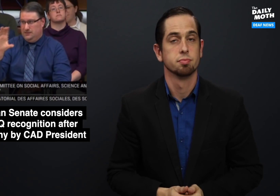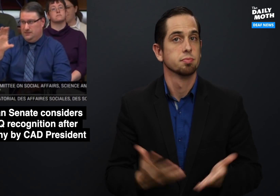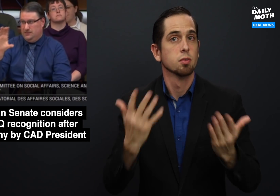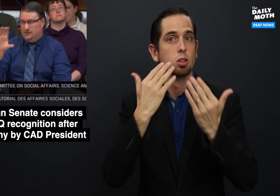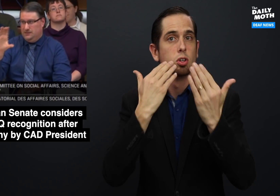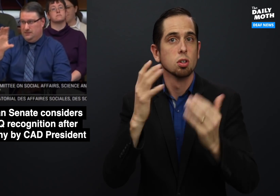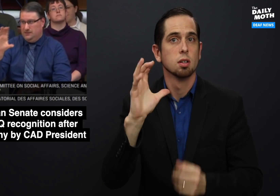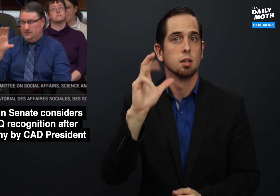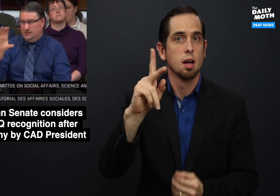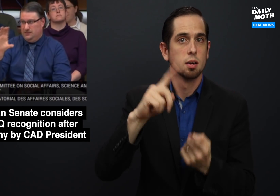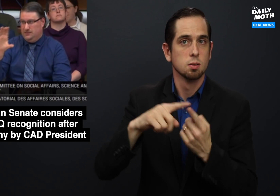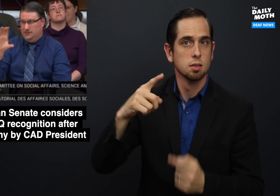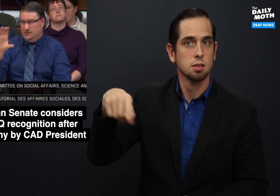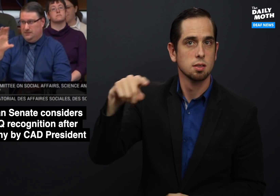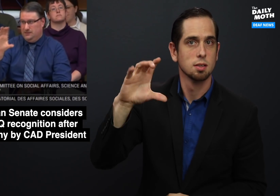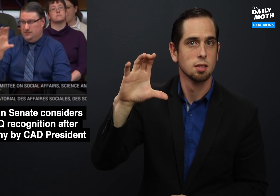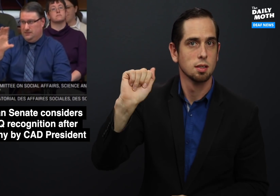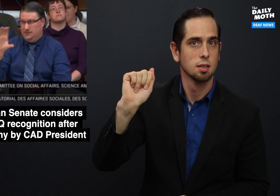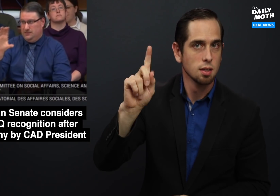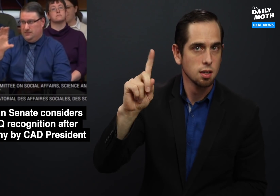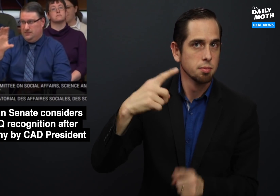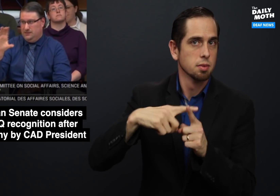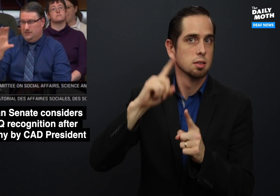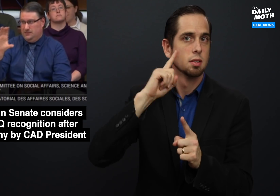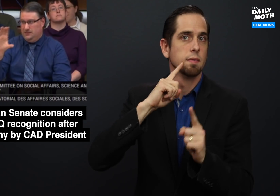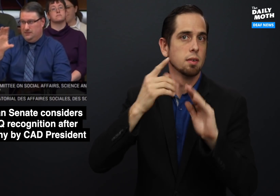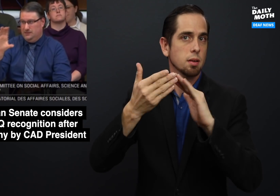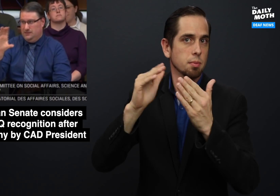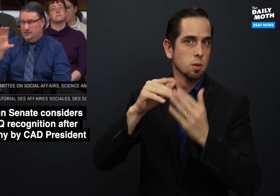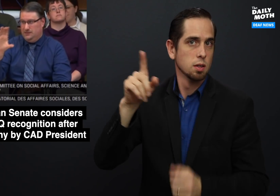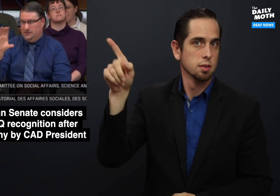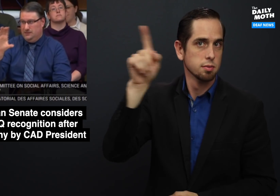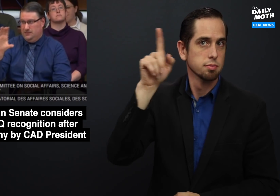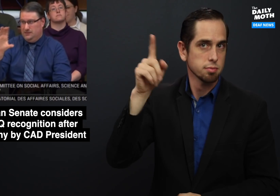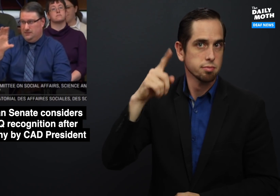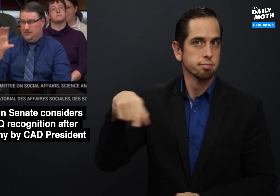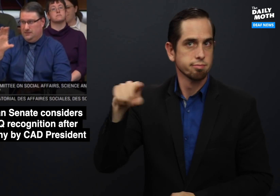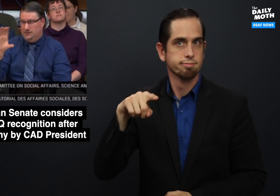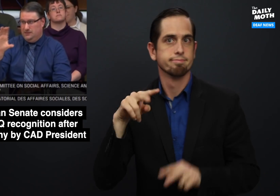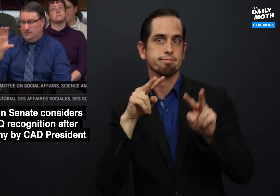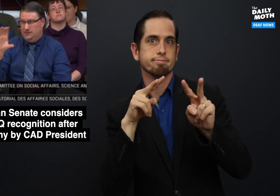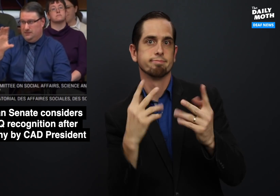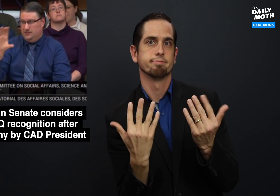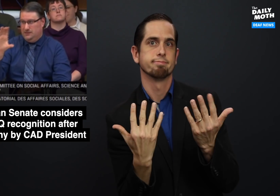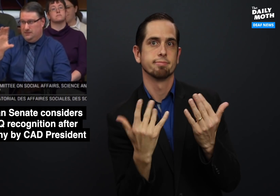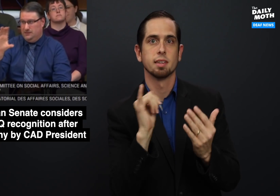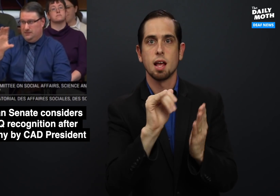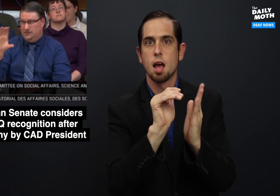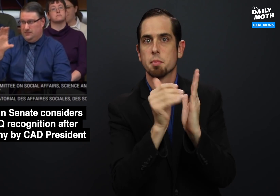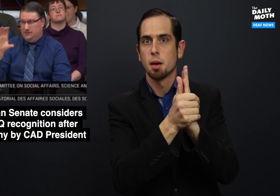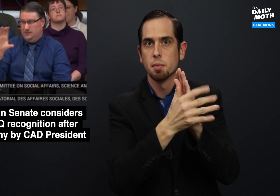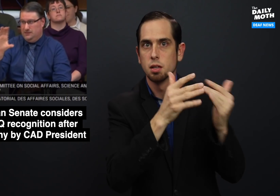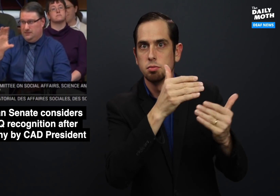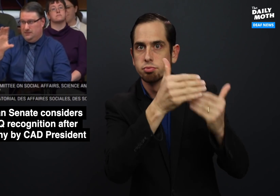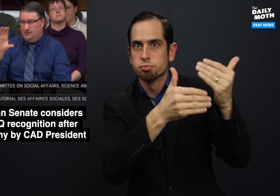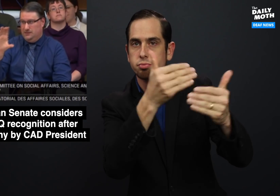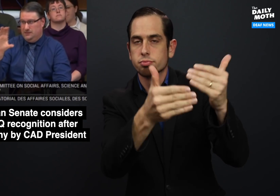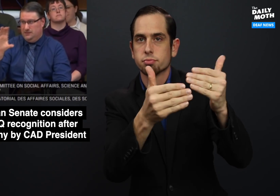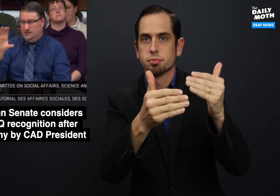Good luck to CAD and the Deaf community there as they await the amendment's progress.